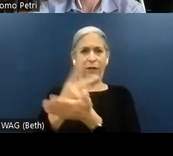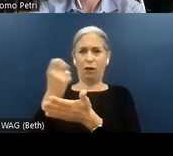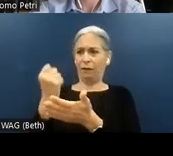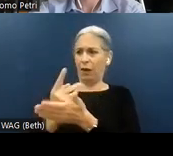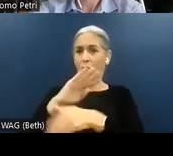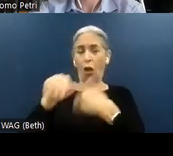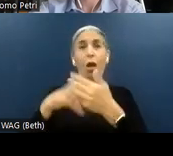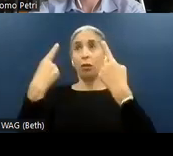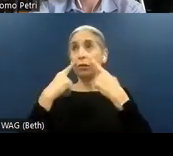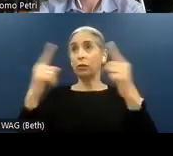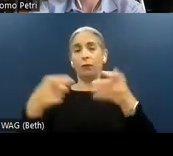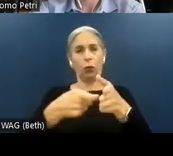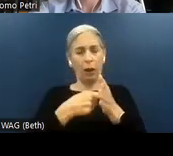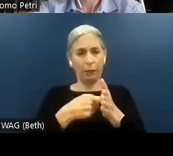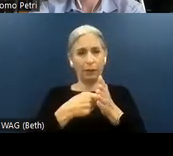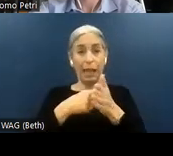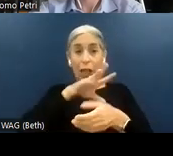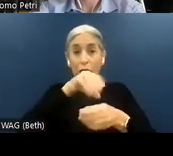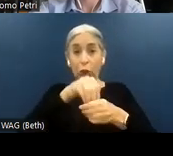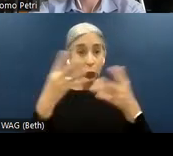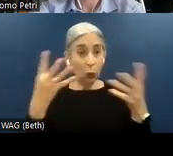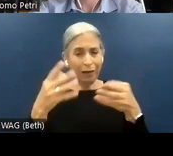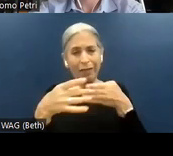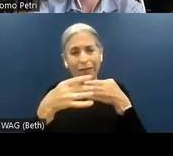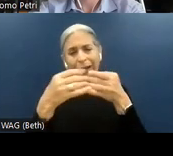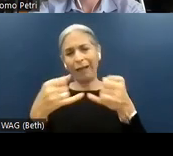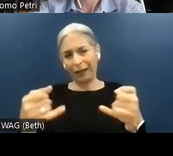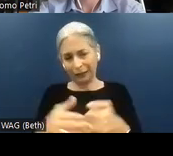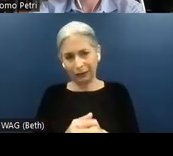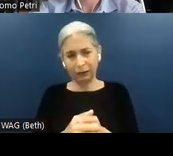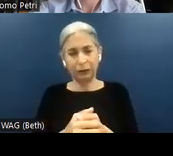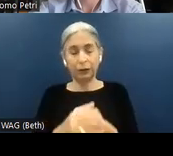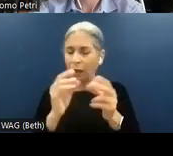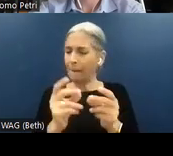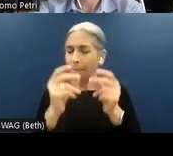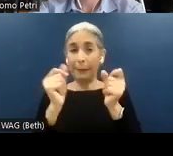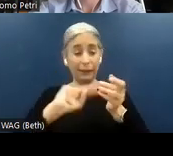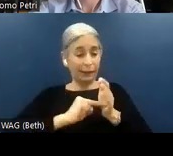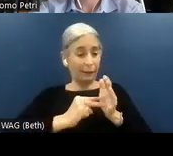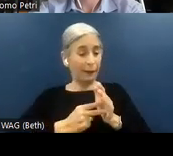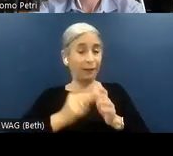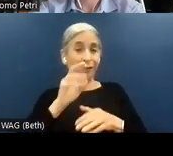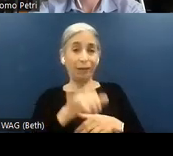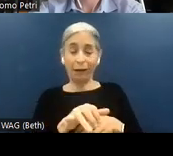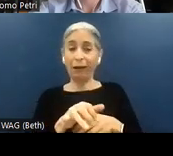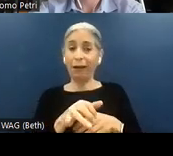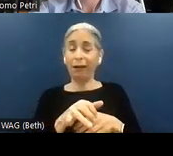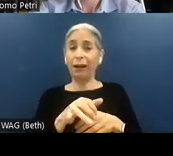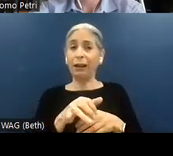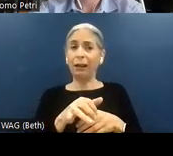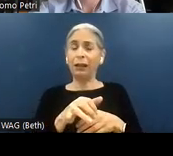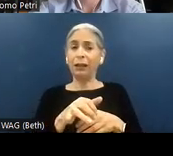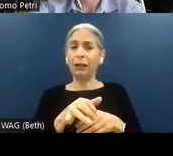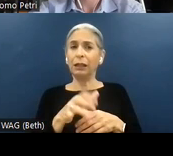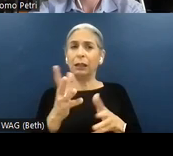criteria, including the guidelines. Which immediately means that just an automated tool,